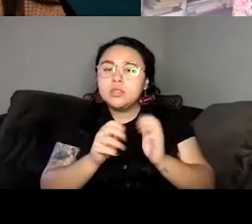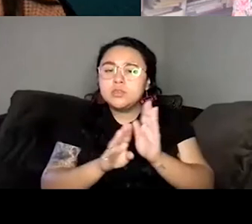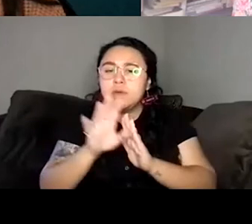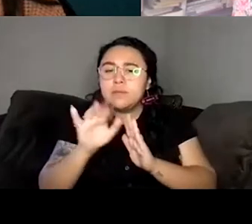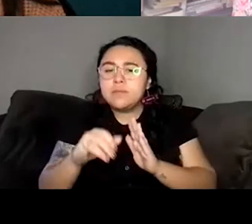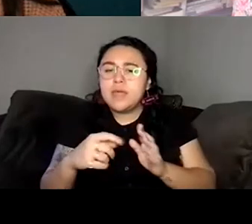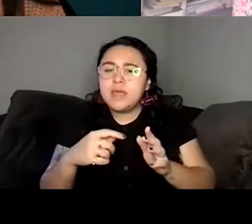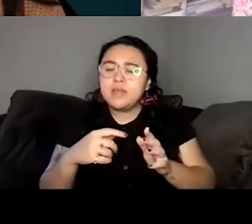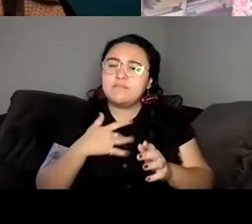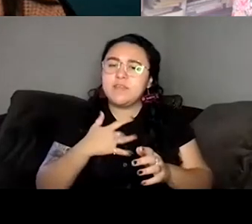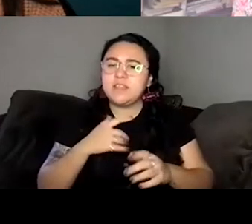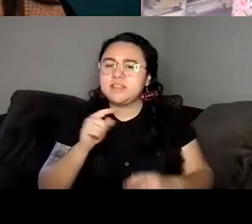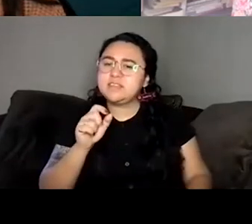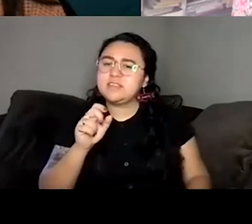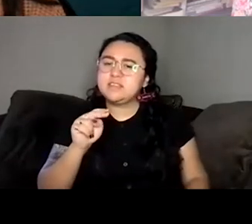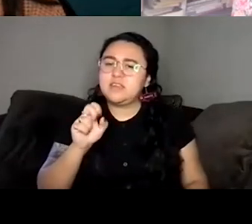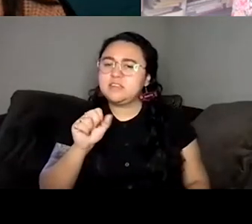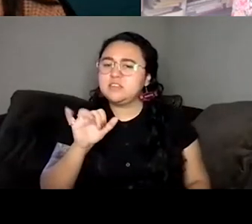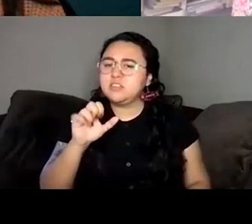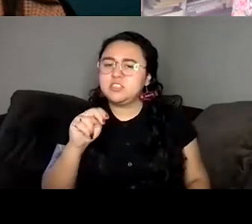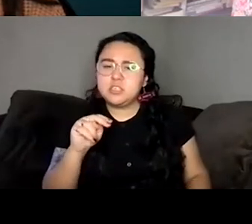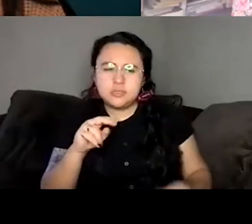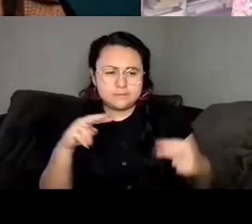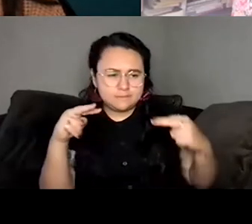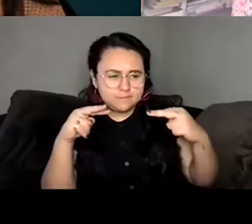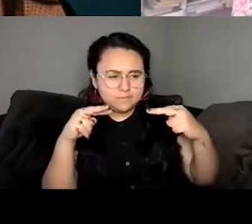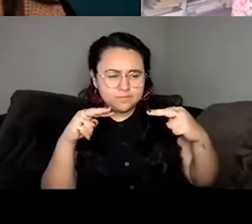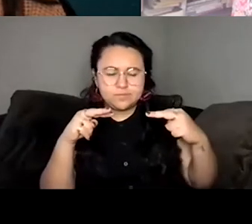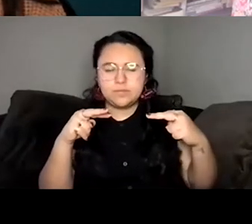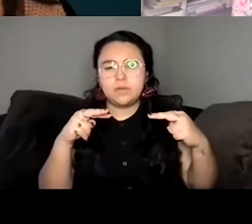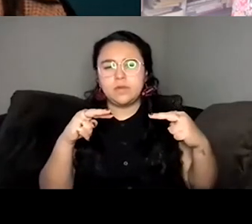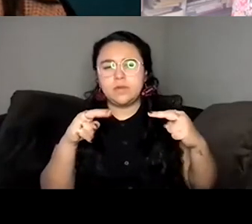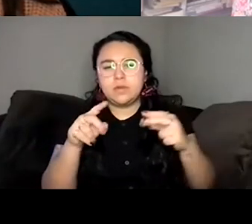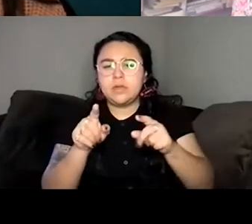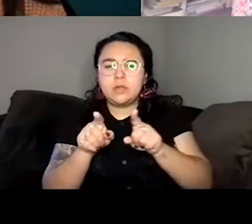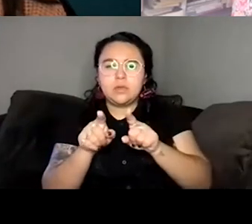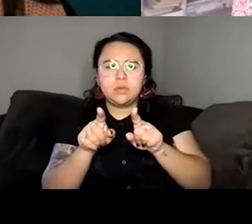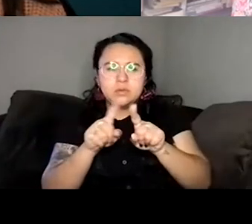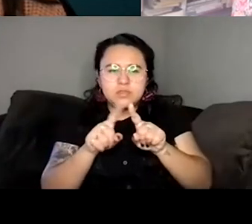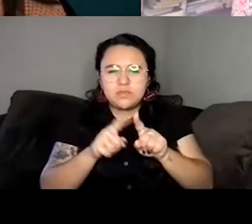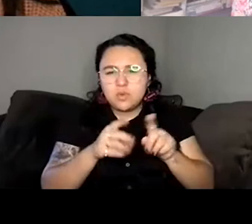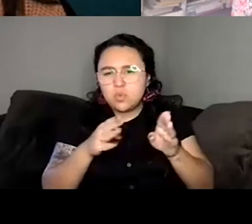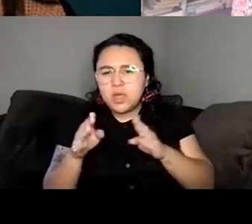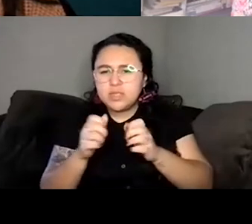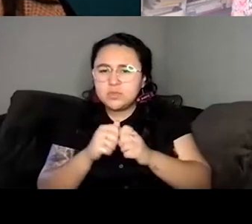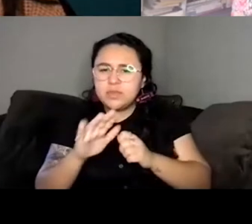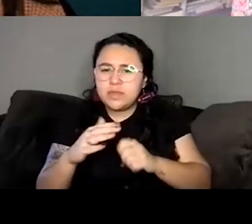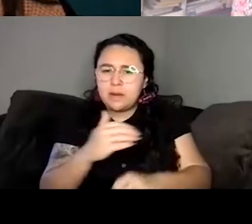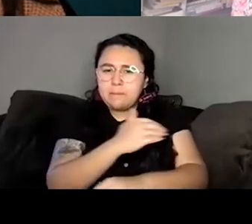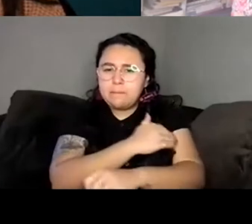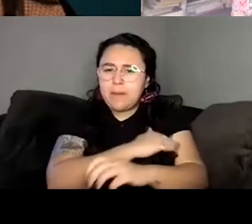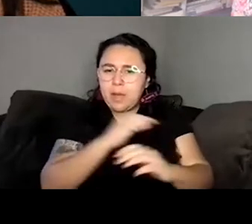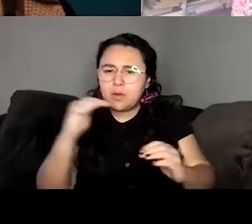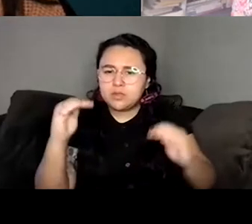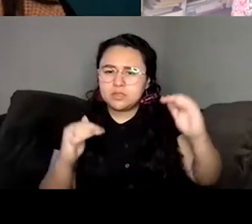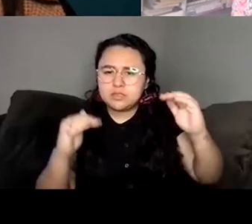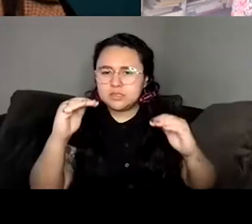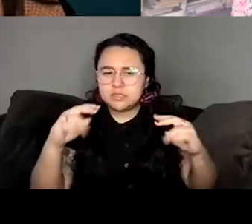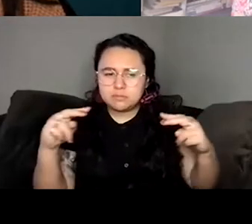similar things, but with different kinds of power dynamics. Unknown Speaker Okay, great. Yeah. Um, so I think your first